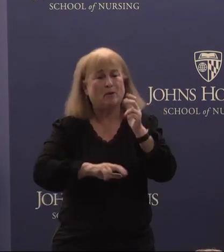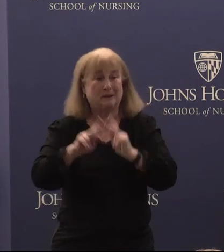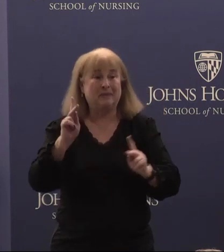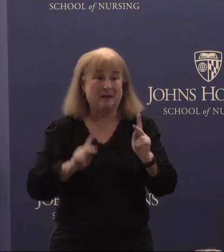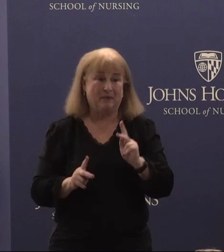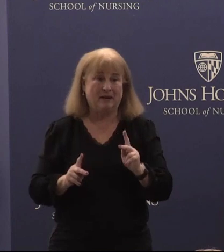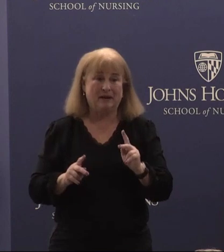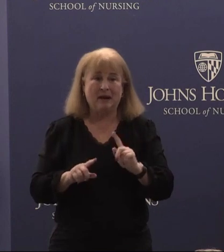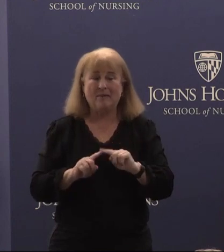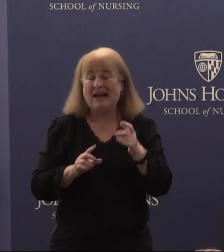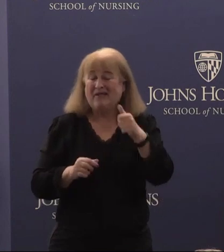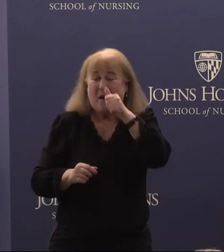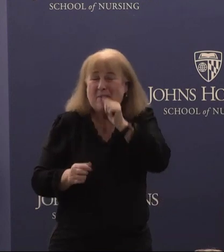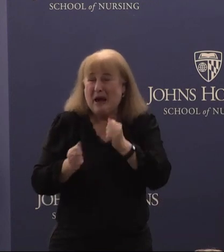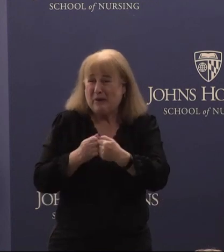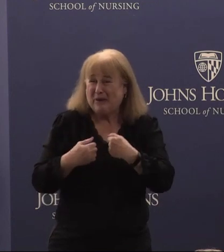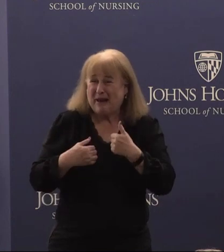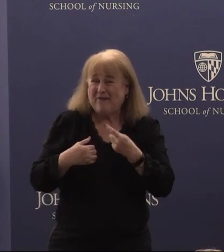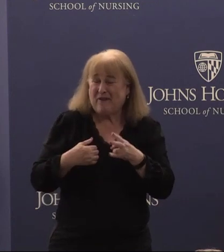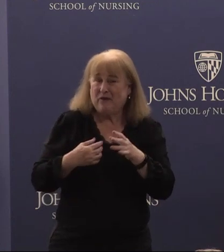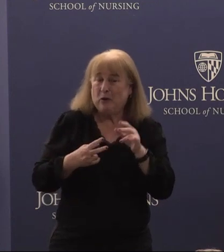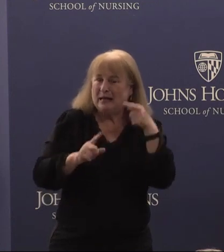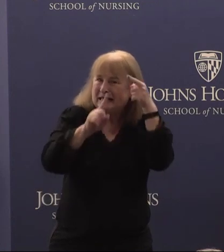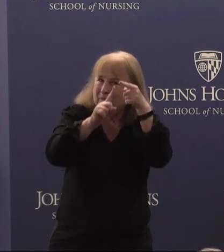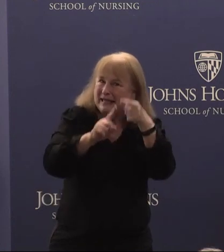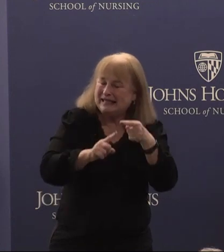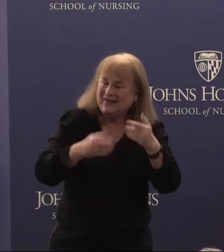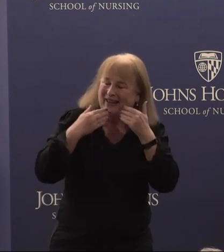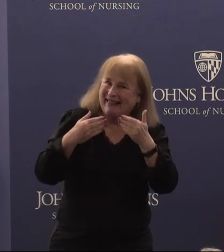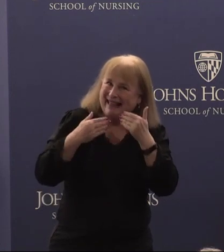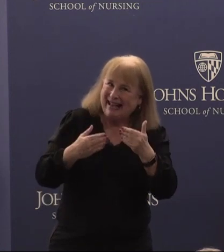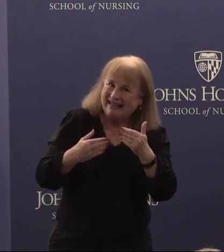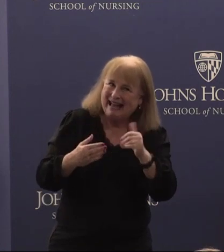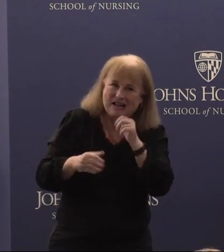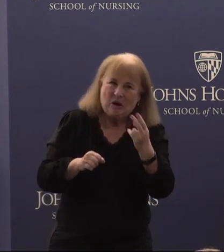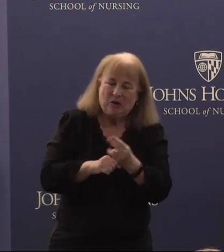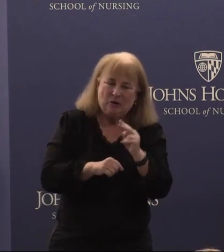but if you will bear with me I have a few very specific thanks. I don't use notes as many of you